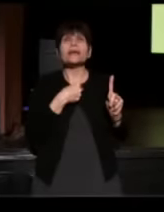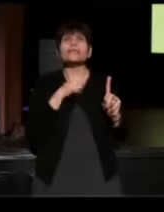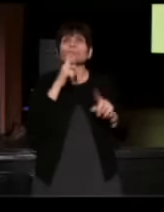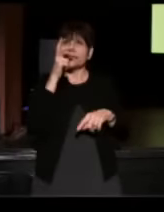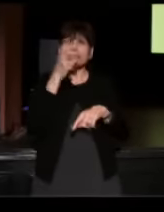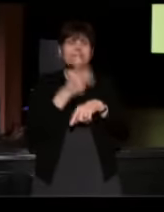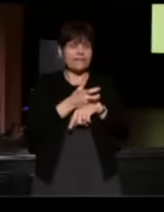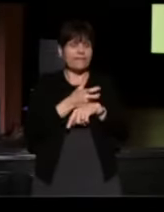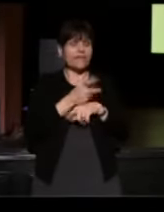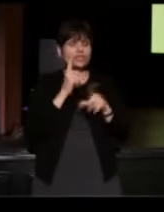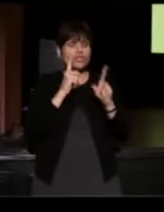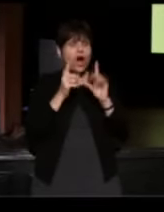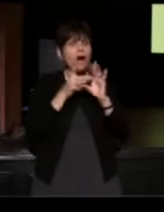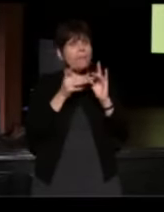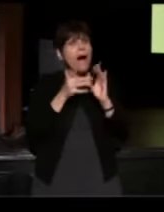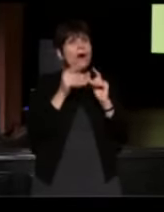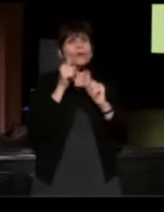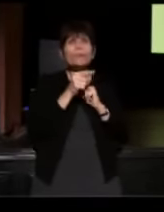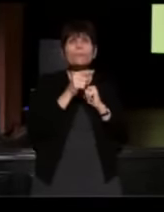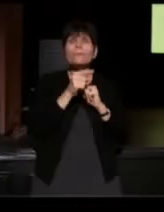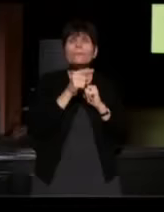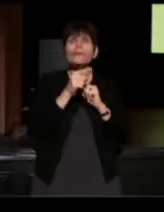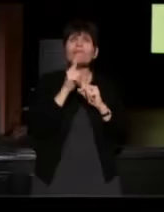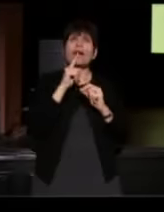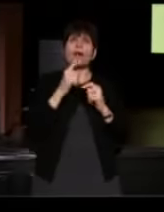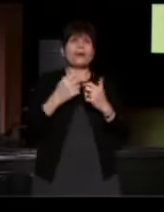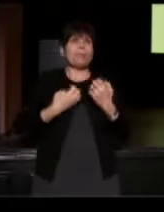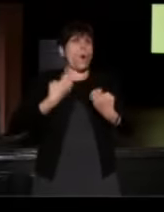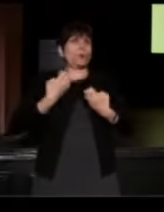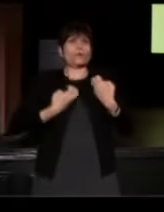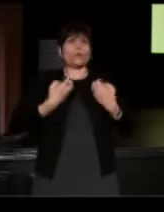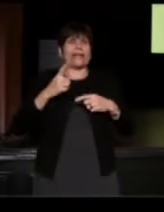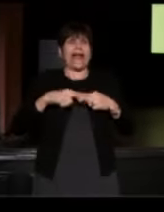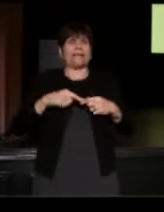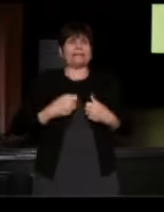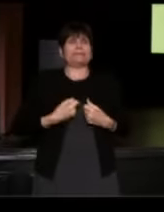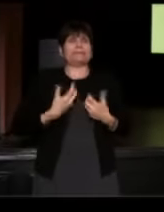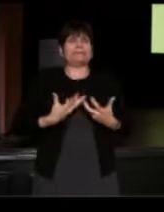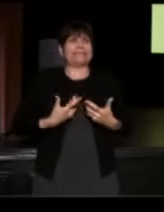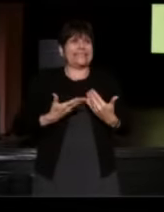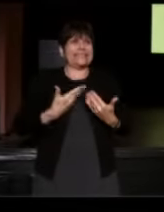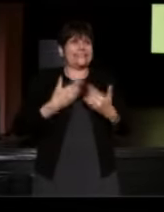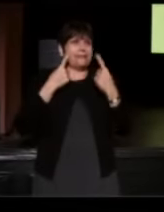talking about him without becoming very emotional. Up until he died,